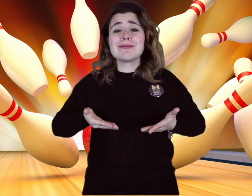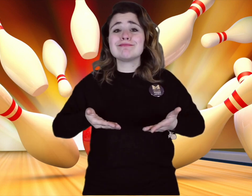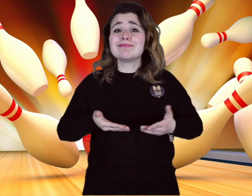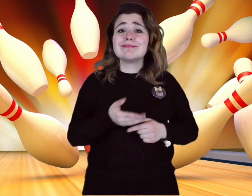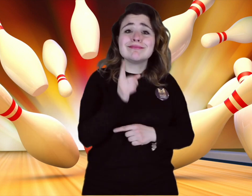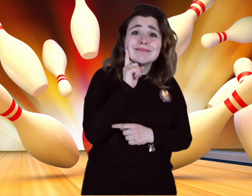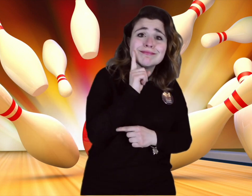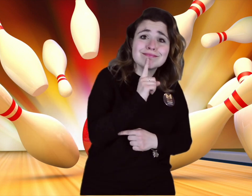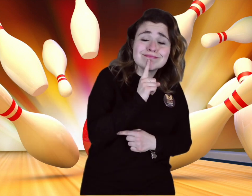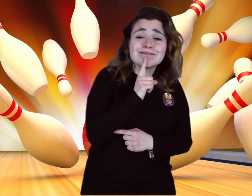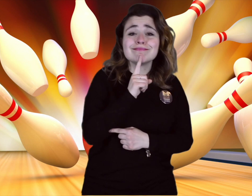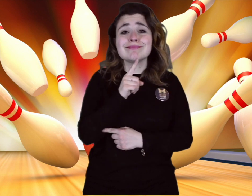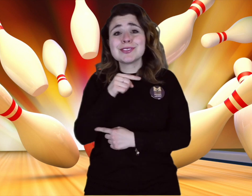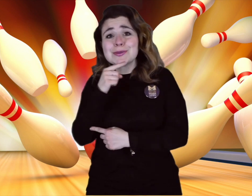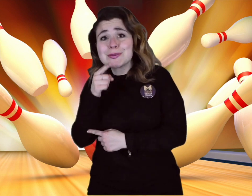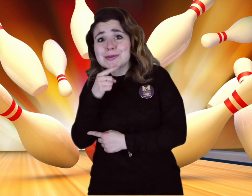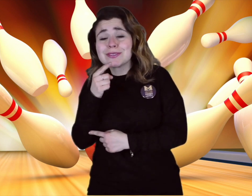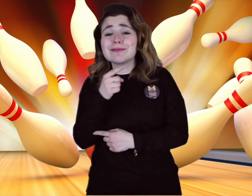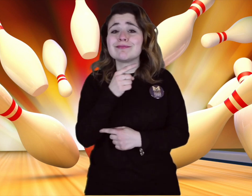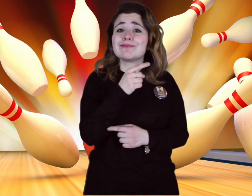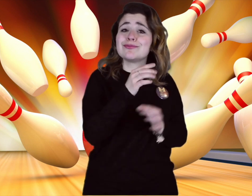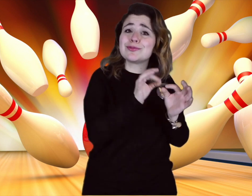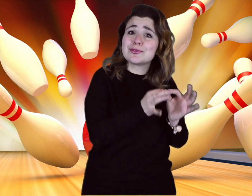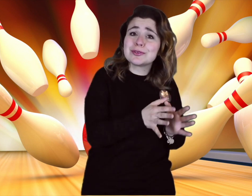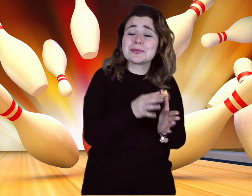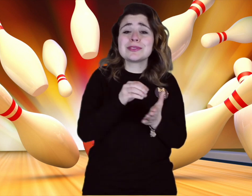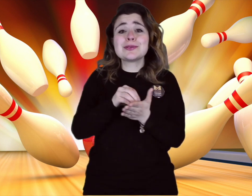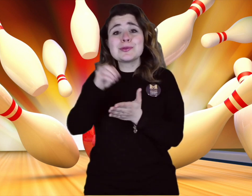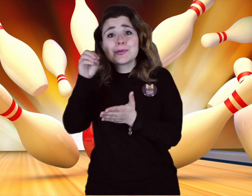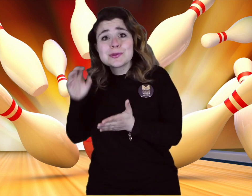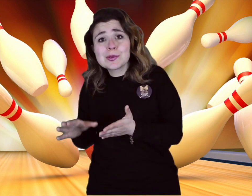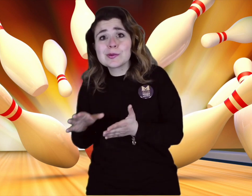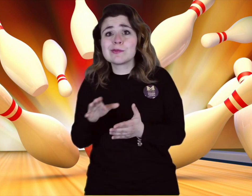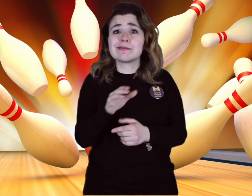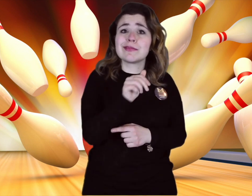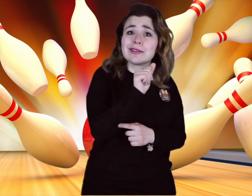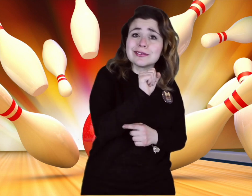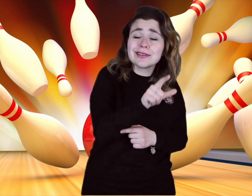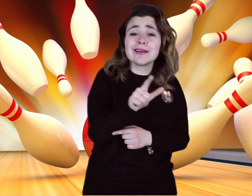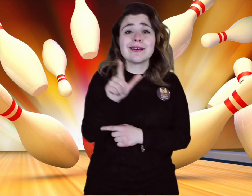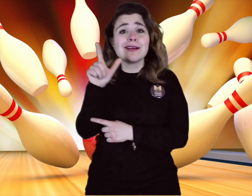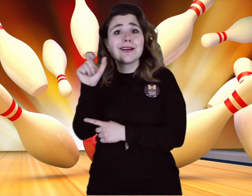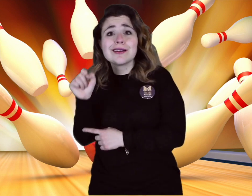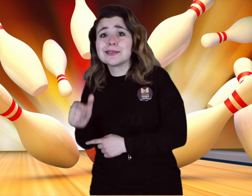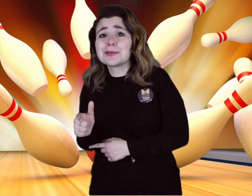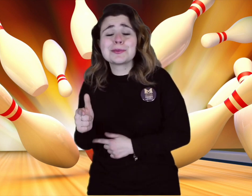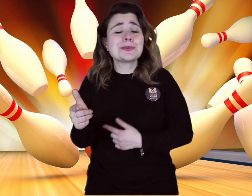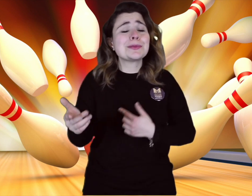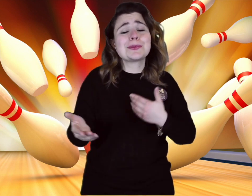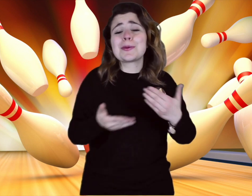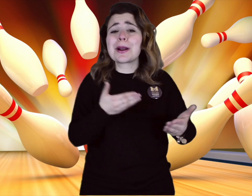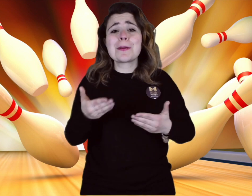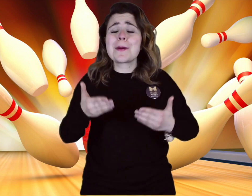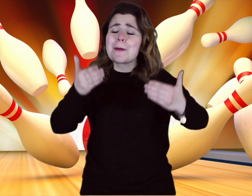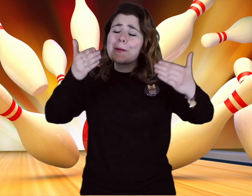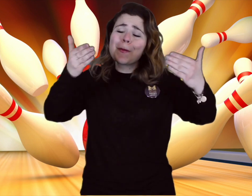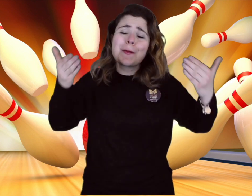Everyone is welcome: Deaf, hearing, students, interpreters, ASL users, LSQ users, all are welcome!